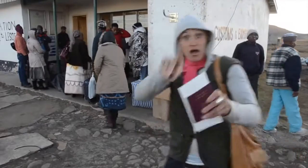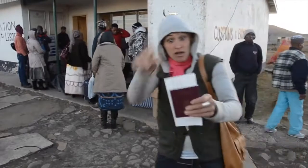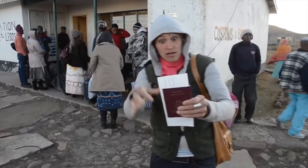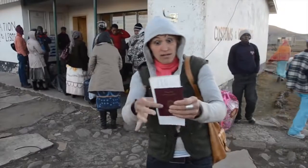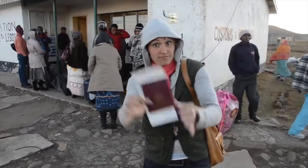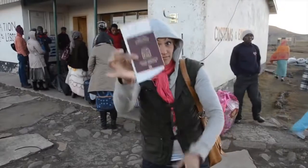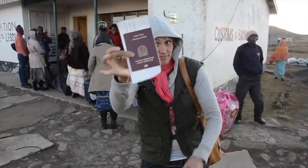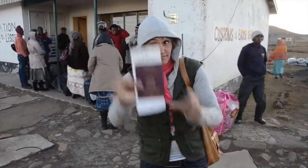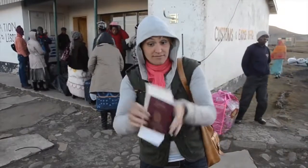Wow.